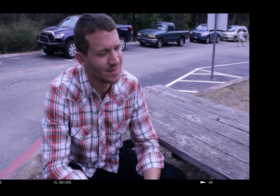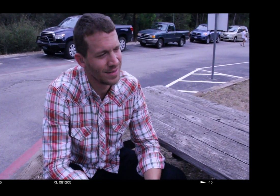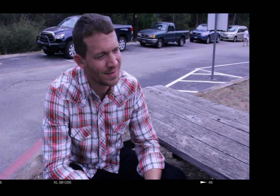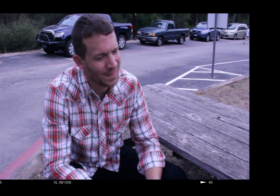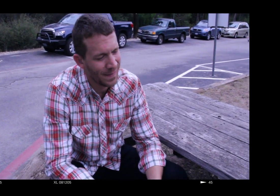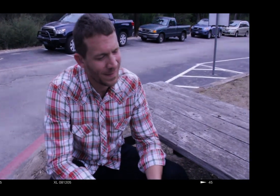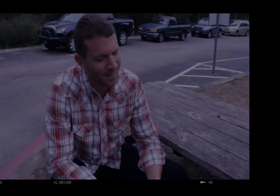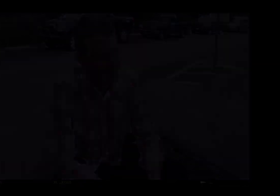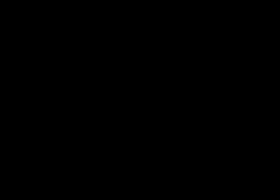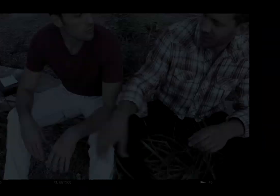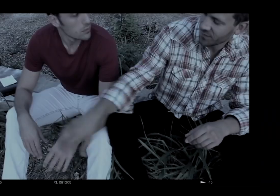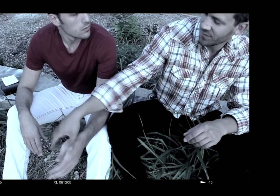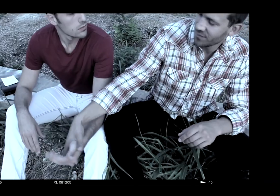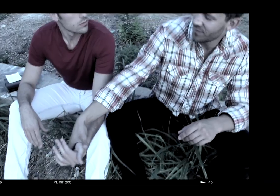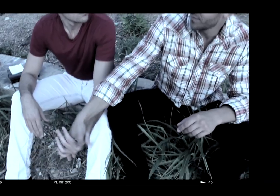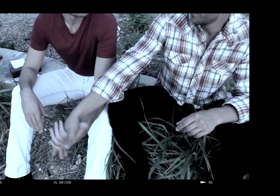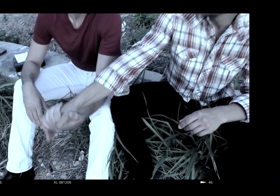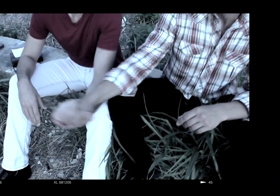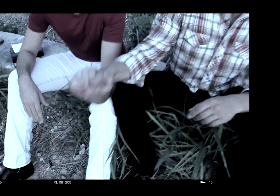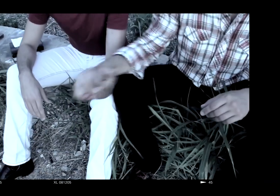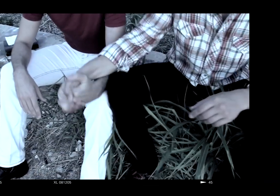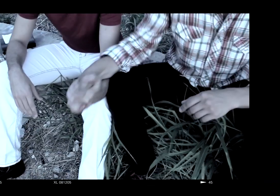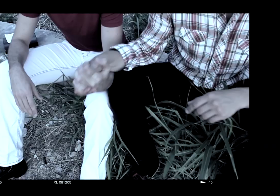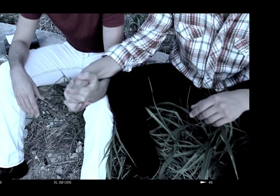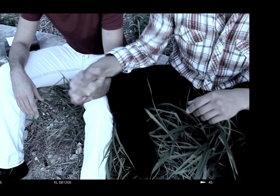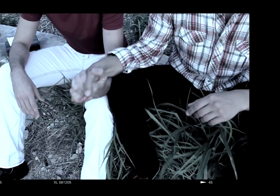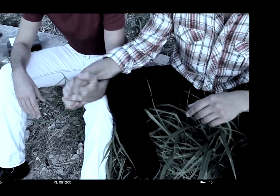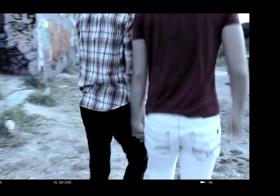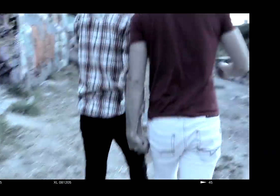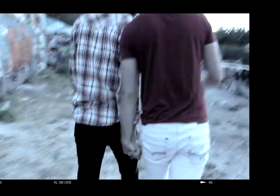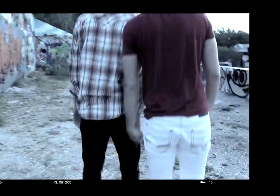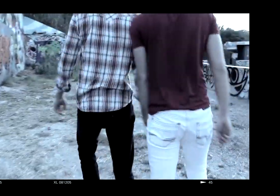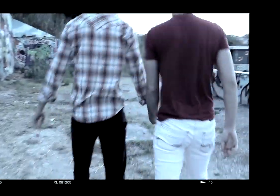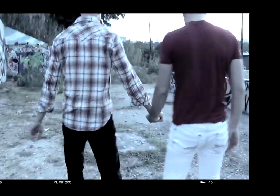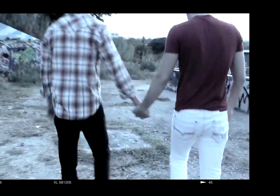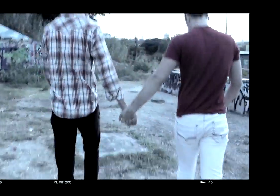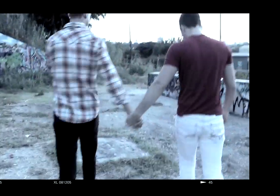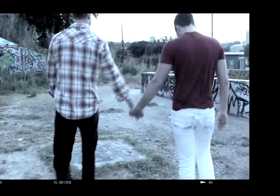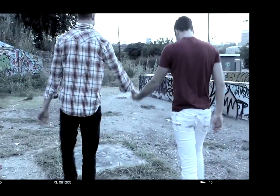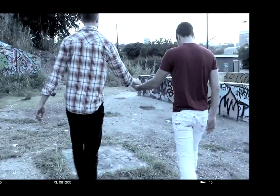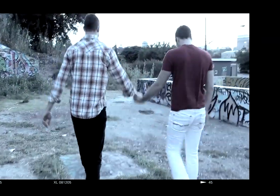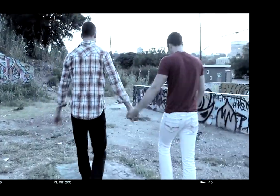It's hard to explain